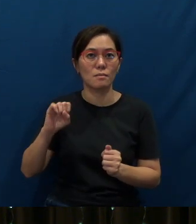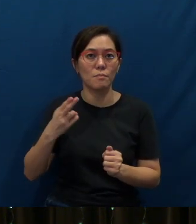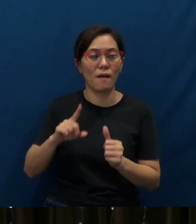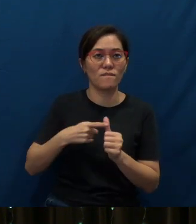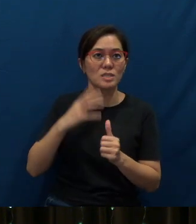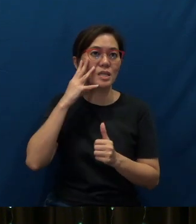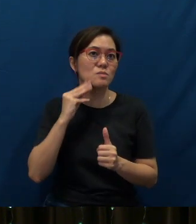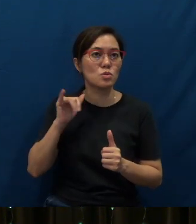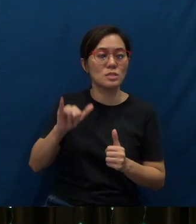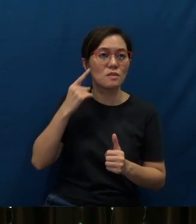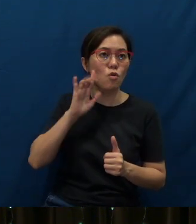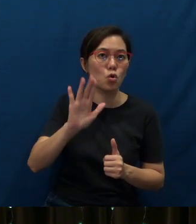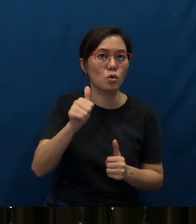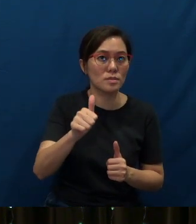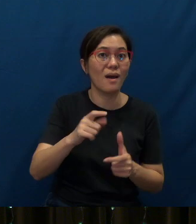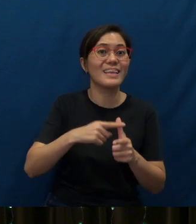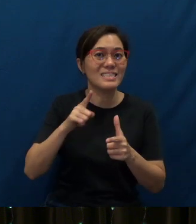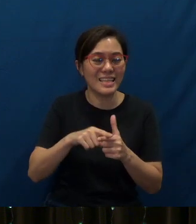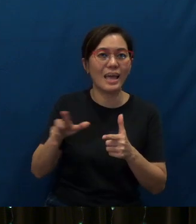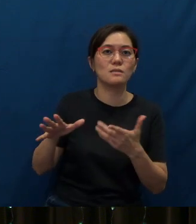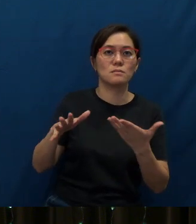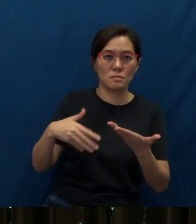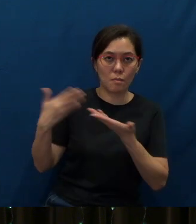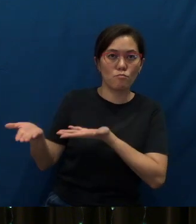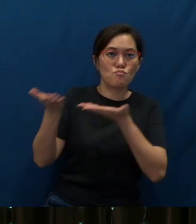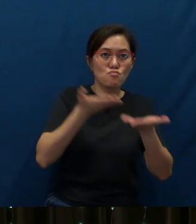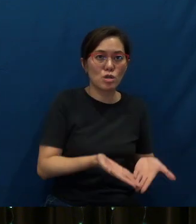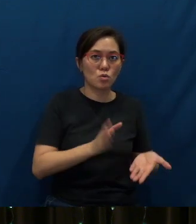Experience it for yourself and then take it down to your own cell